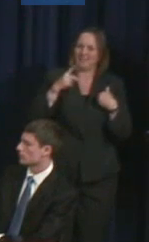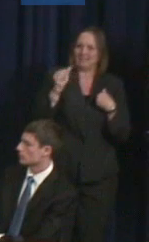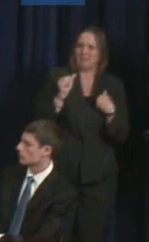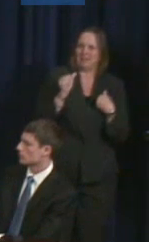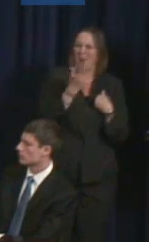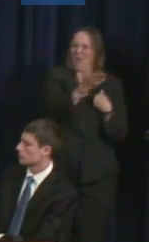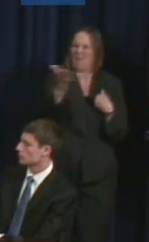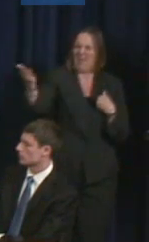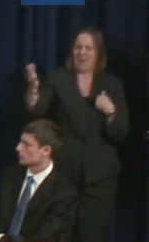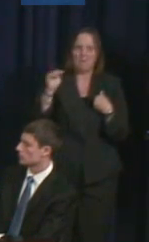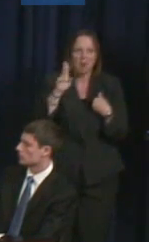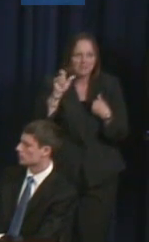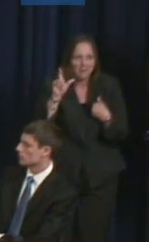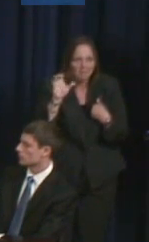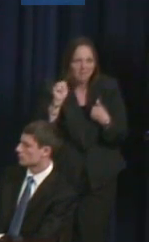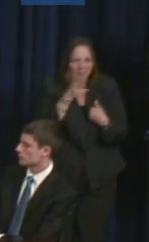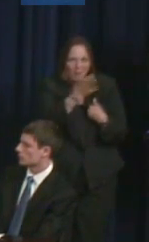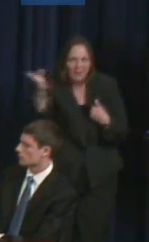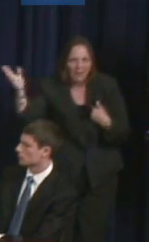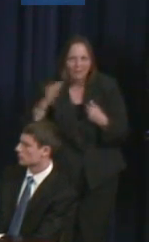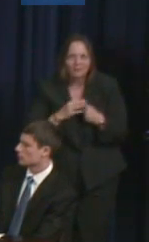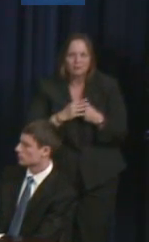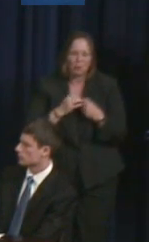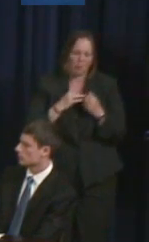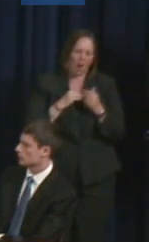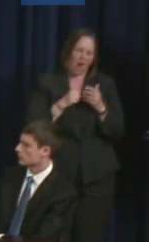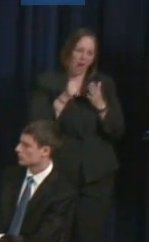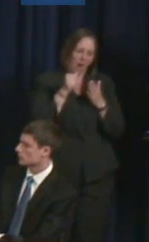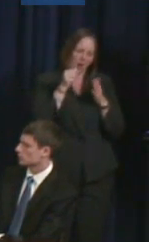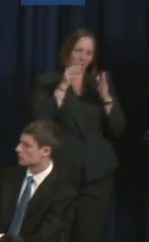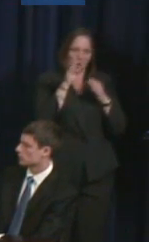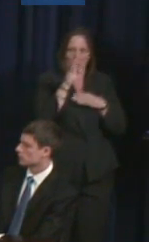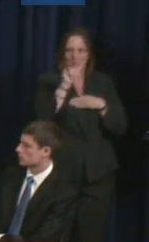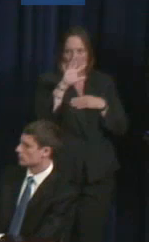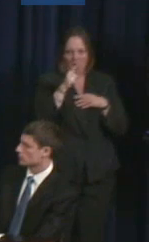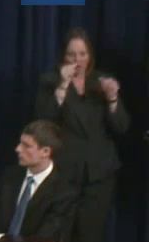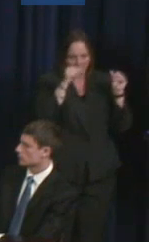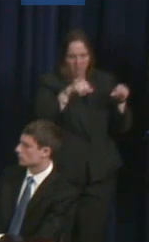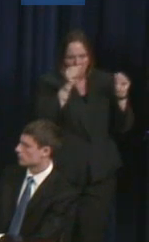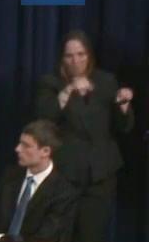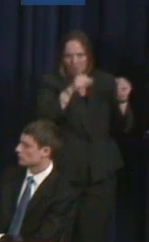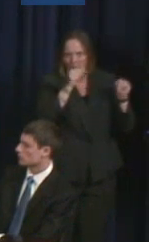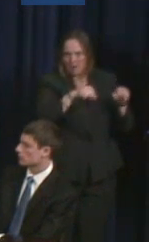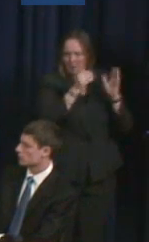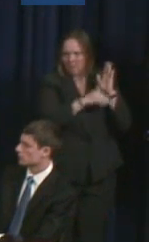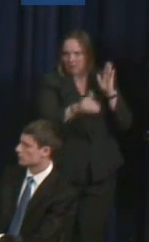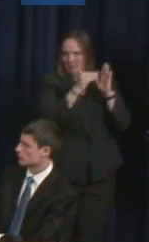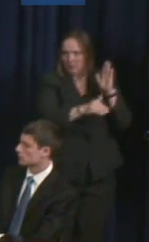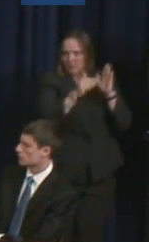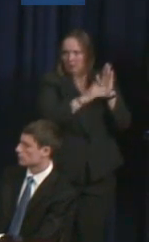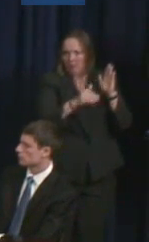And I promoted on social media. And I just shared as much as I could. And it was really hard for the family I think, because